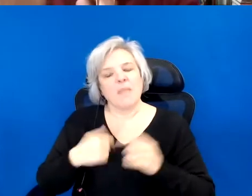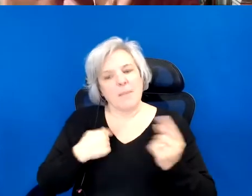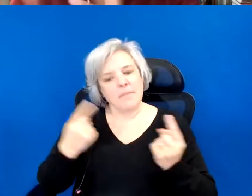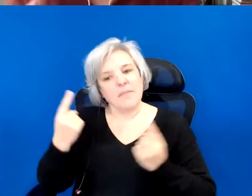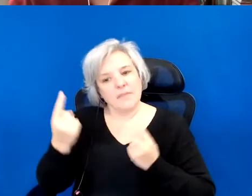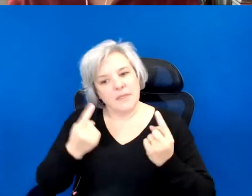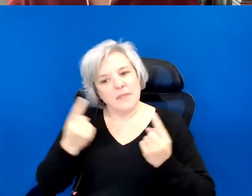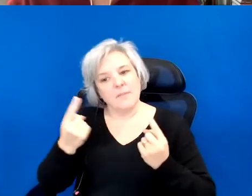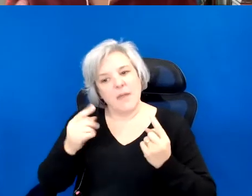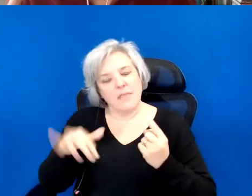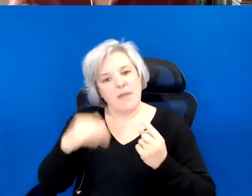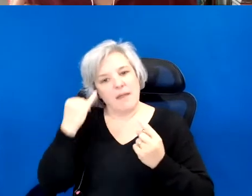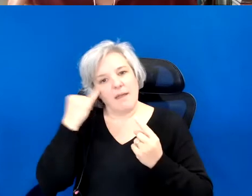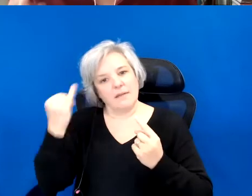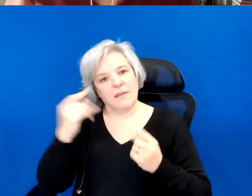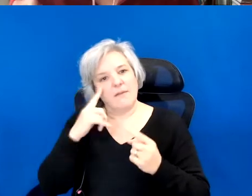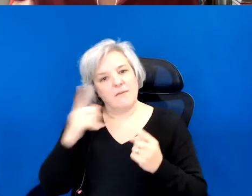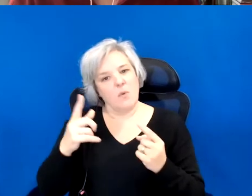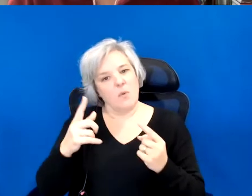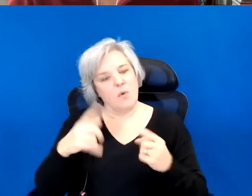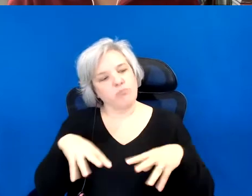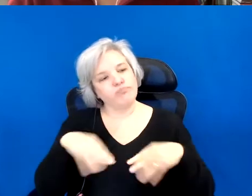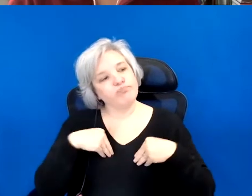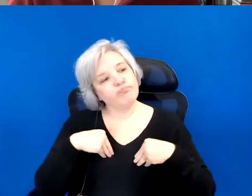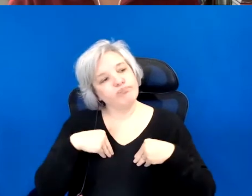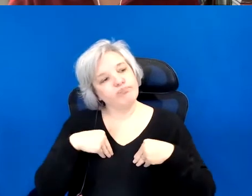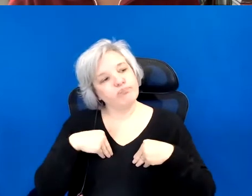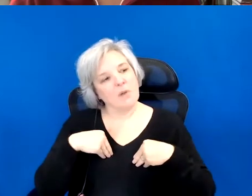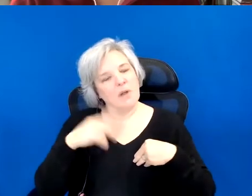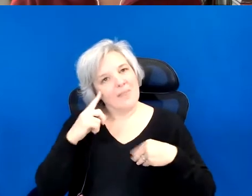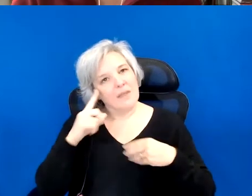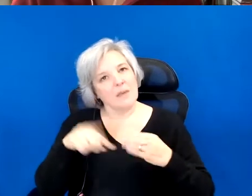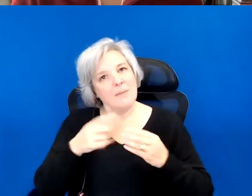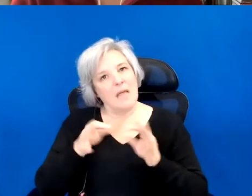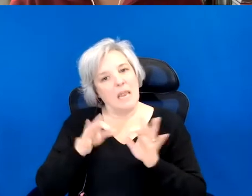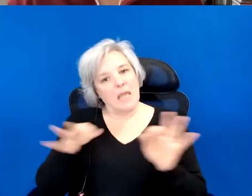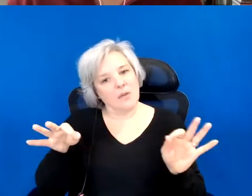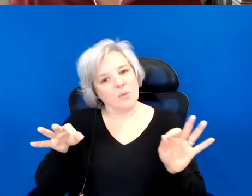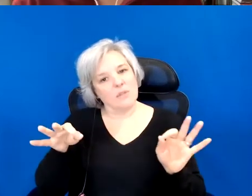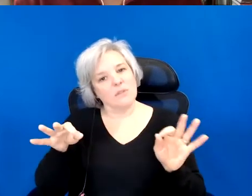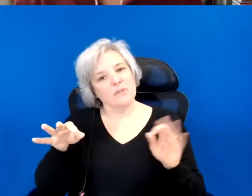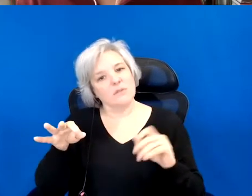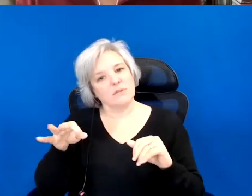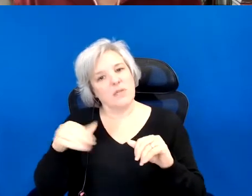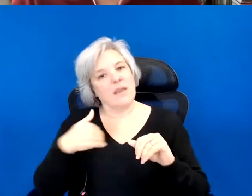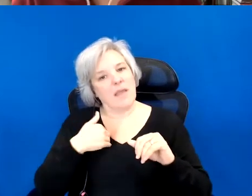idea of complicity and, thinking about language in general, and I have more than one language.